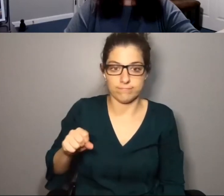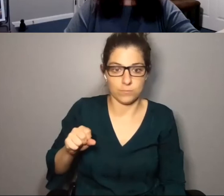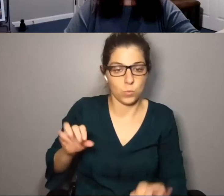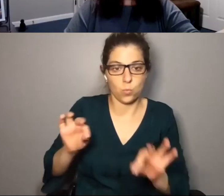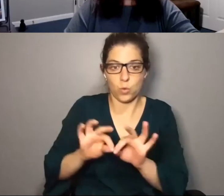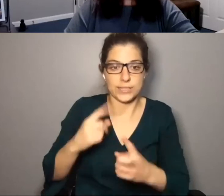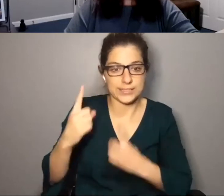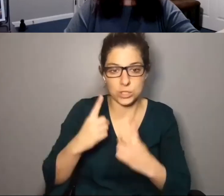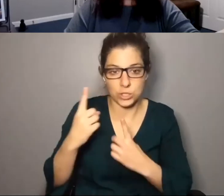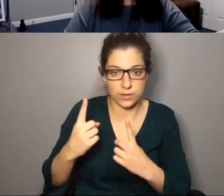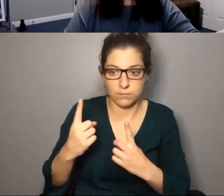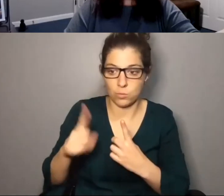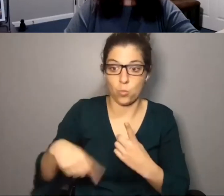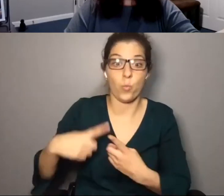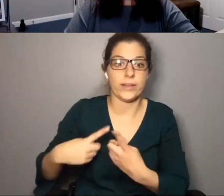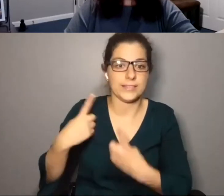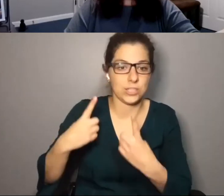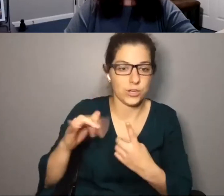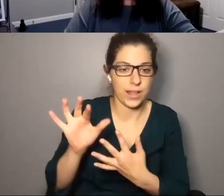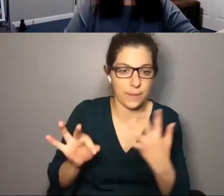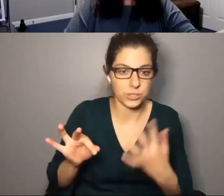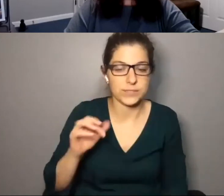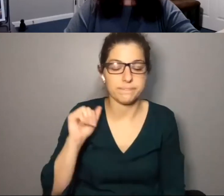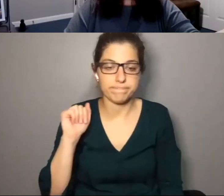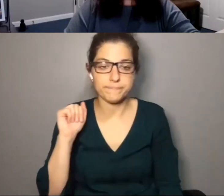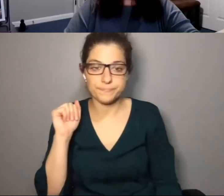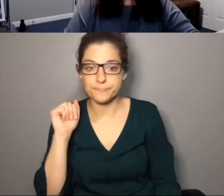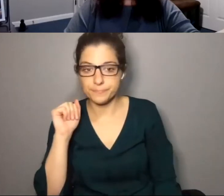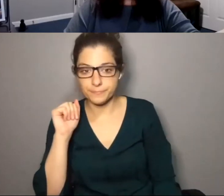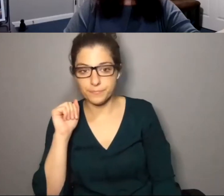day-to-day. So that is an advantage